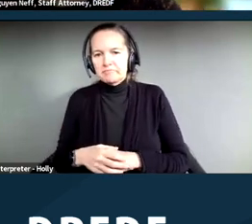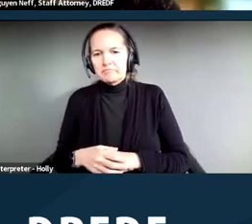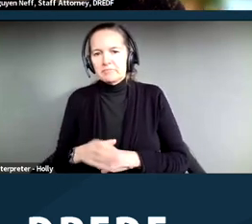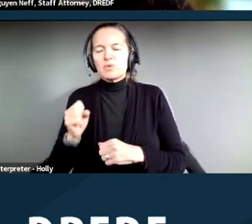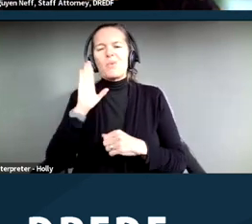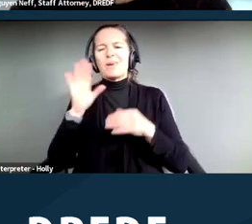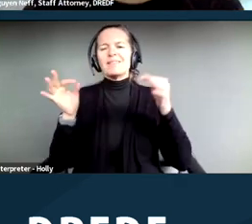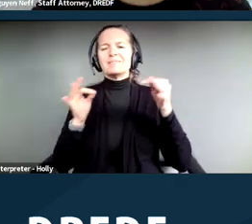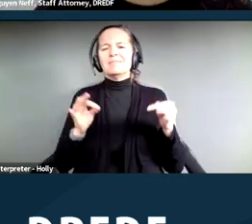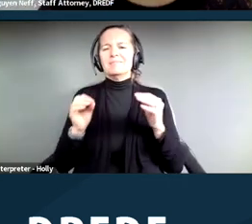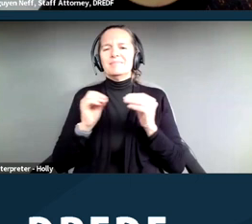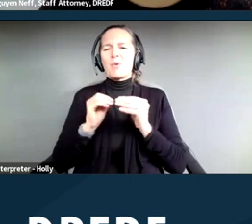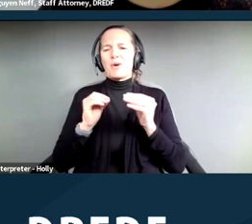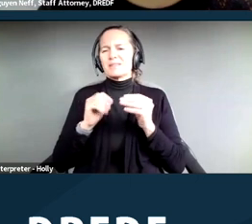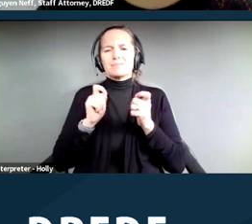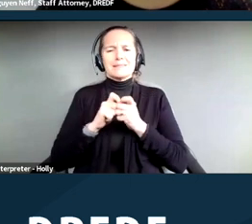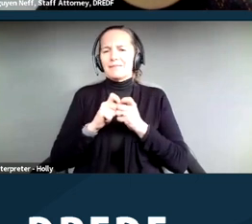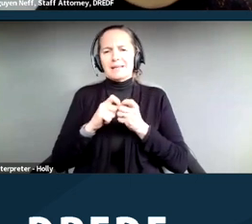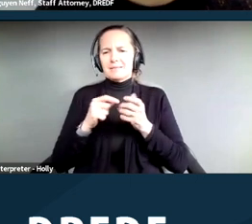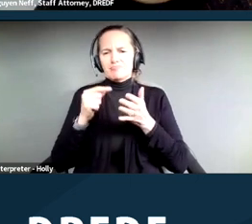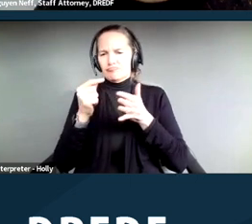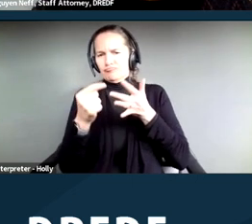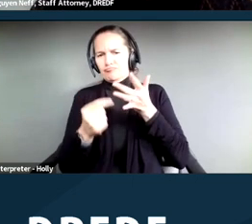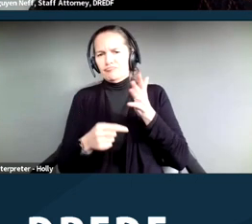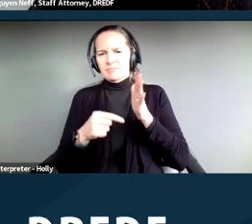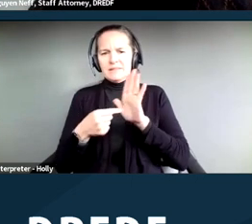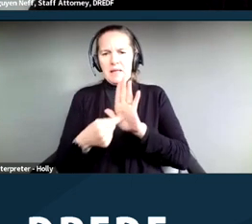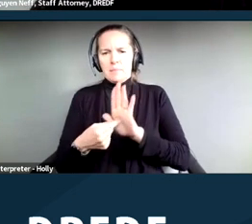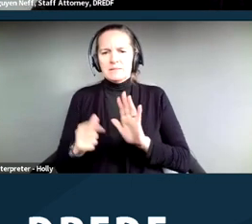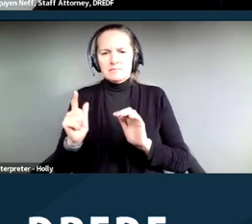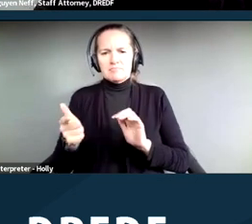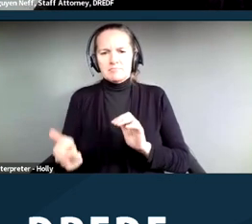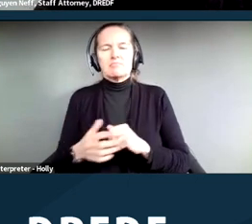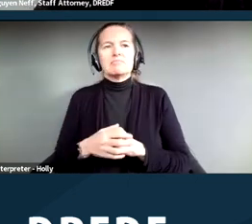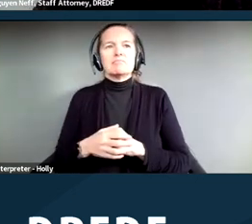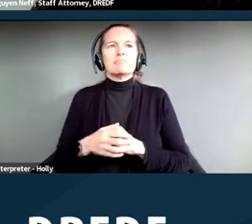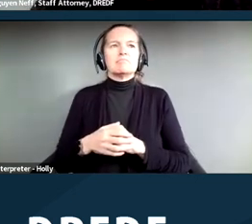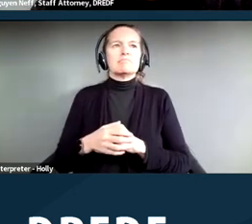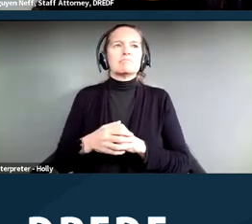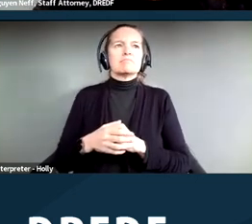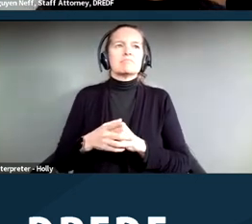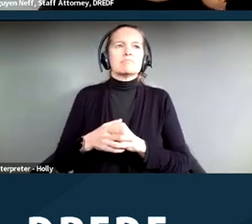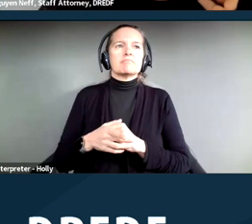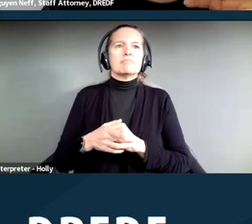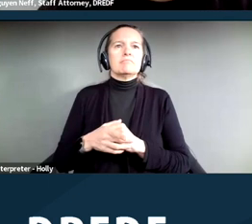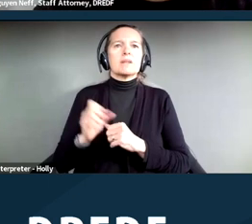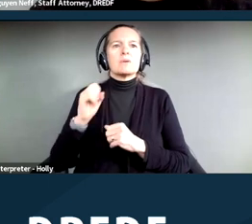more specific to unhoused people as well. Now, the government has what's called an